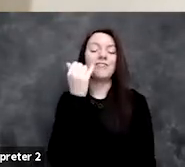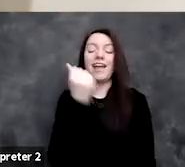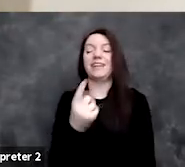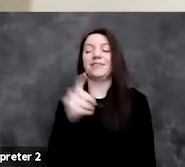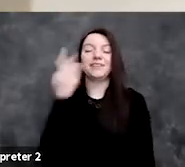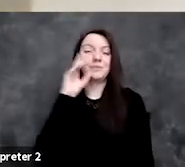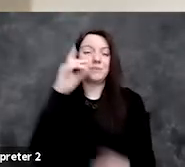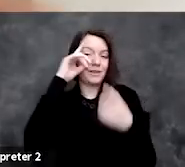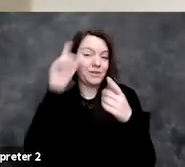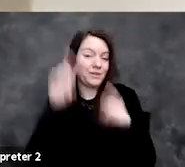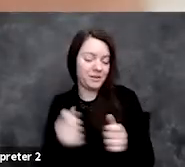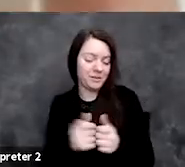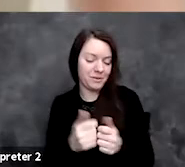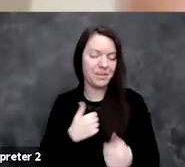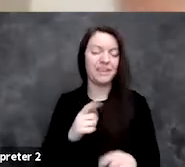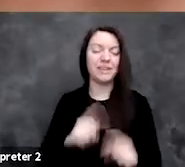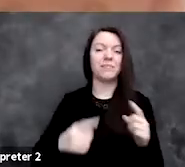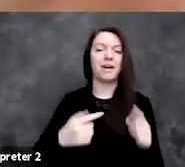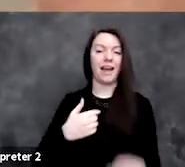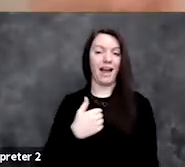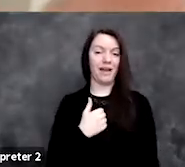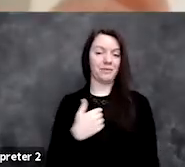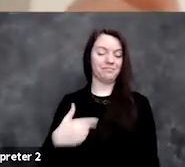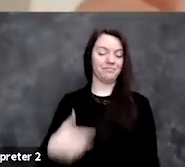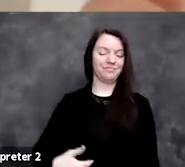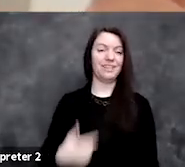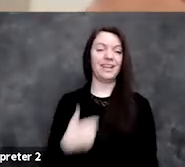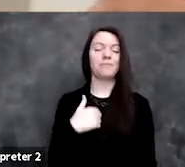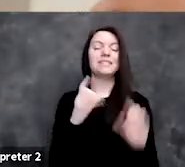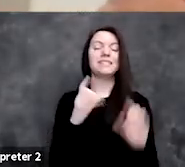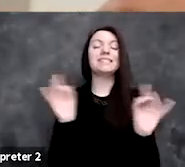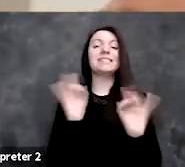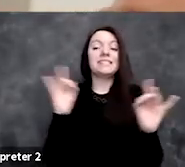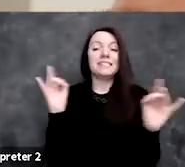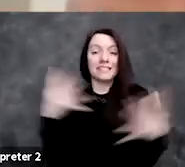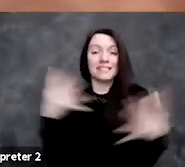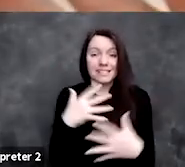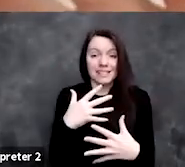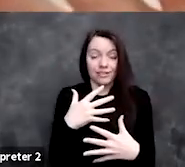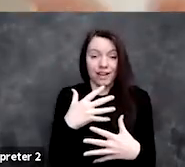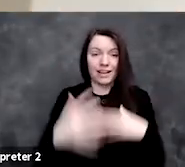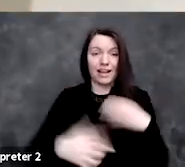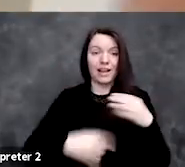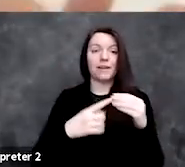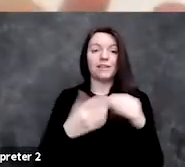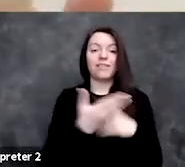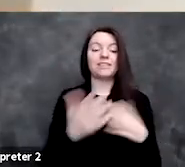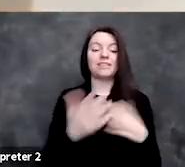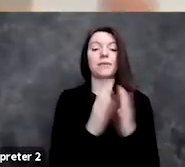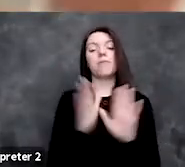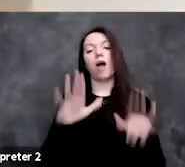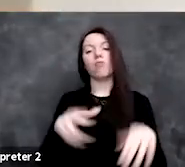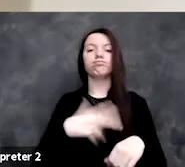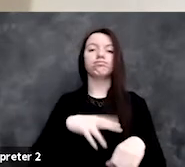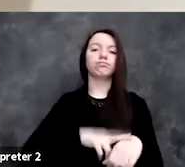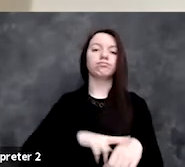but I will say I am terrified by the things that have become normalized under the pandemic.